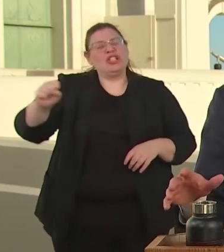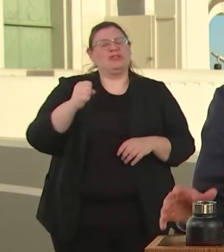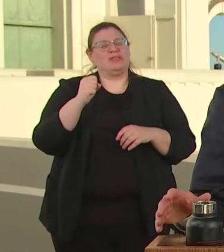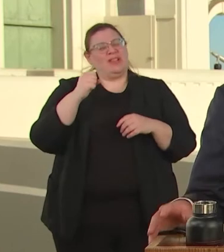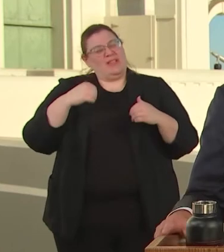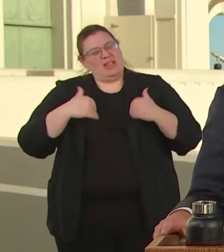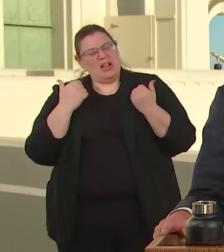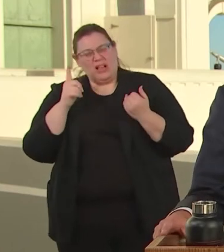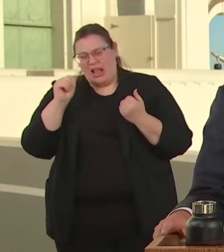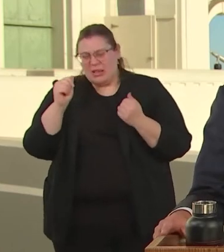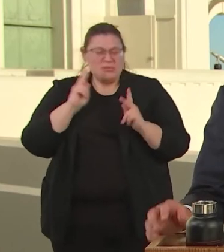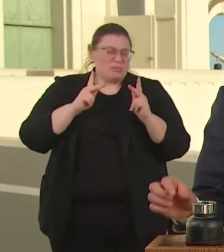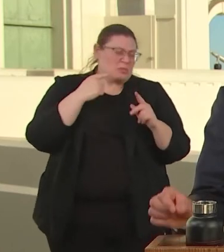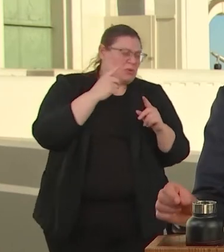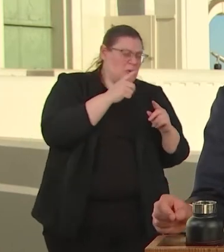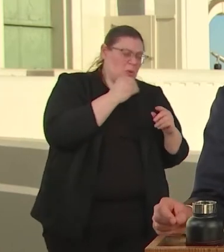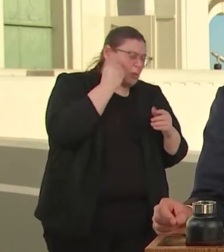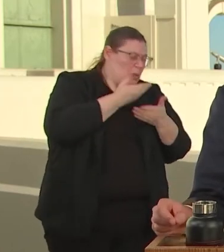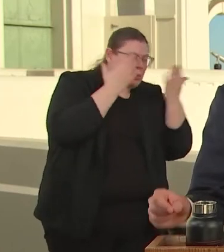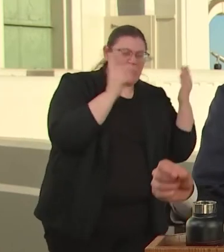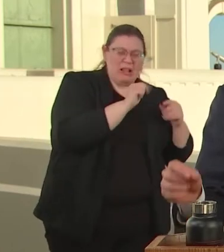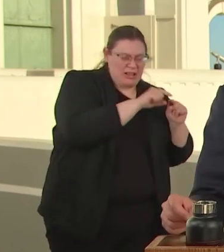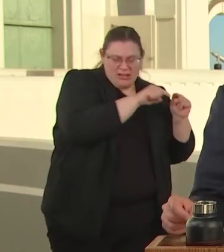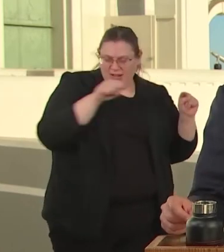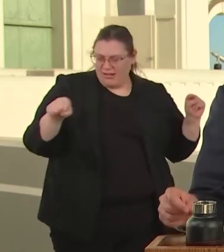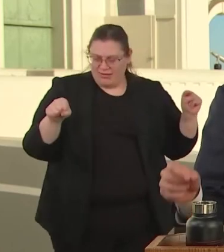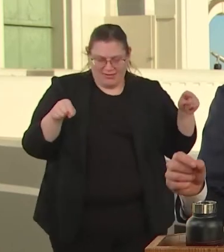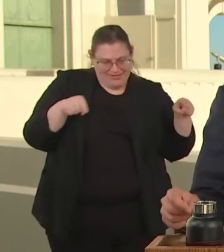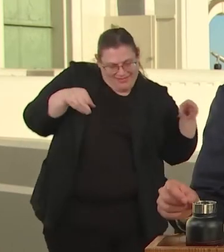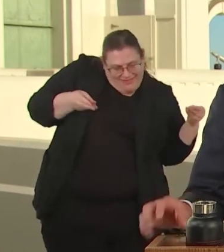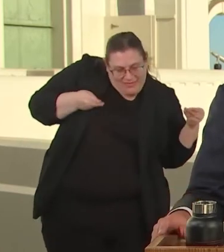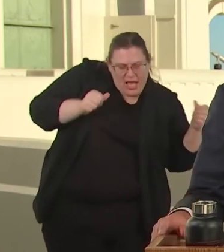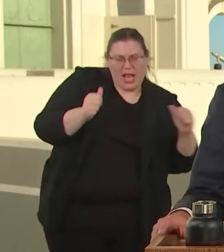CLEAN UP OUR BEAUTIFUL CITY THIS SUMMER.